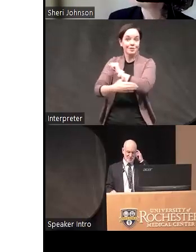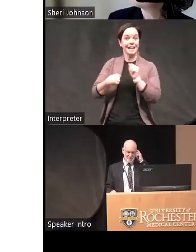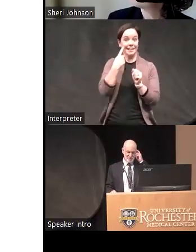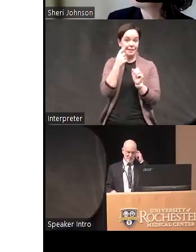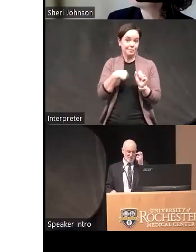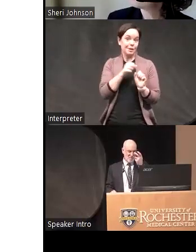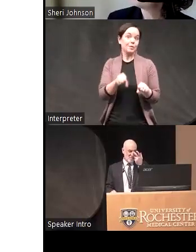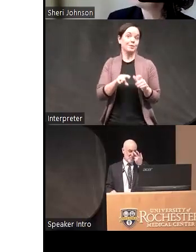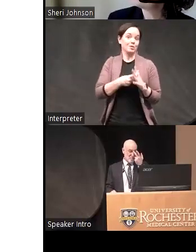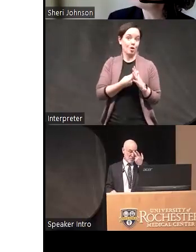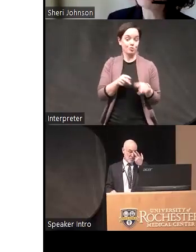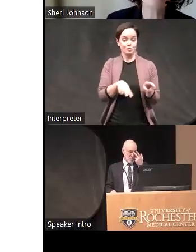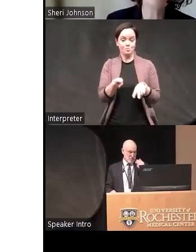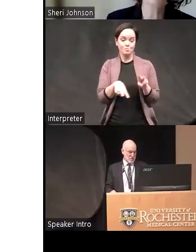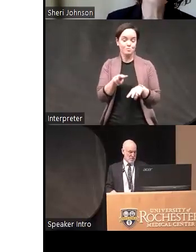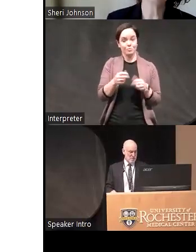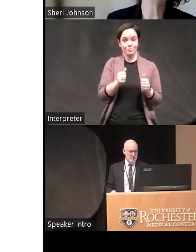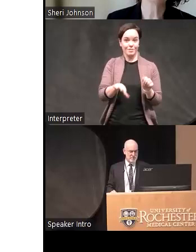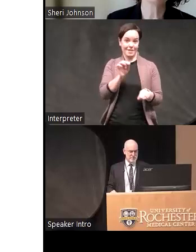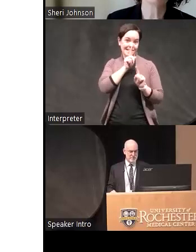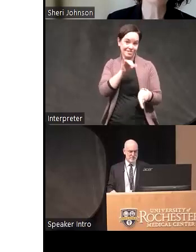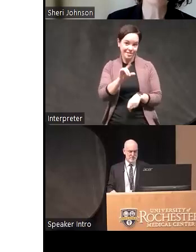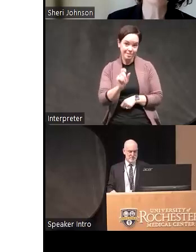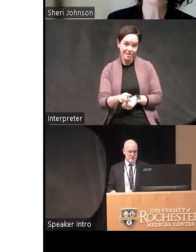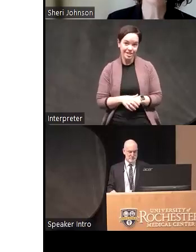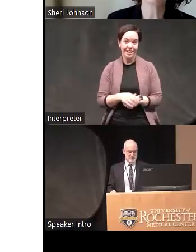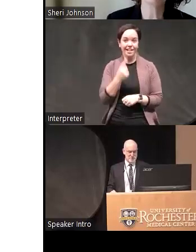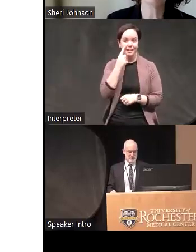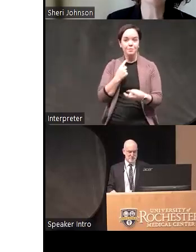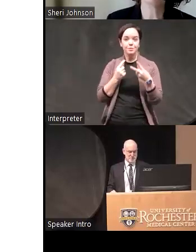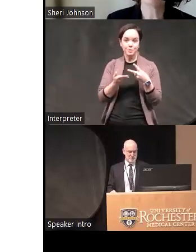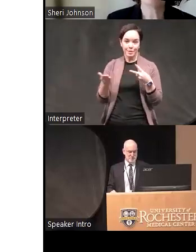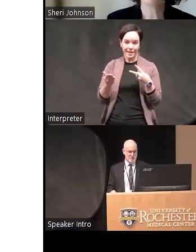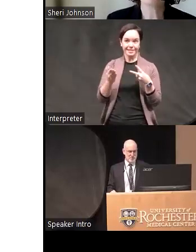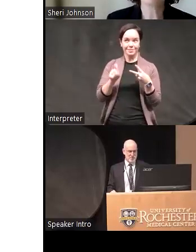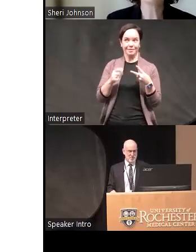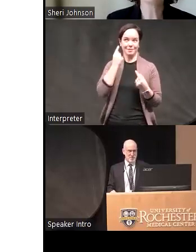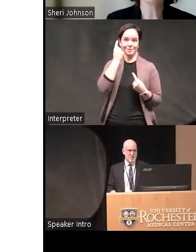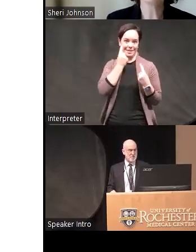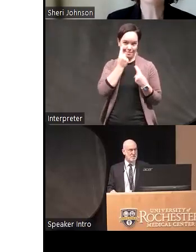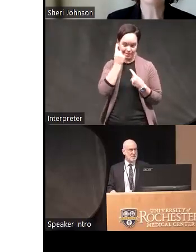um I think that there's two places to think about here one is this beautiful literature